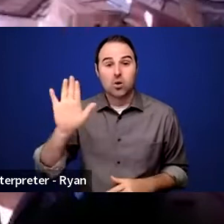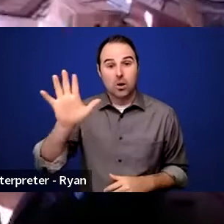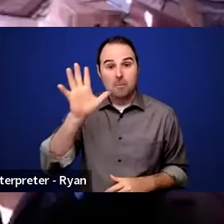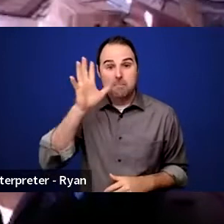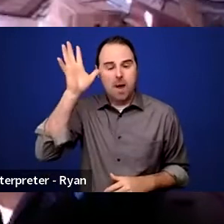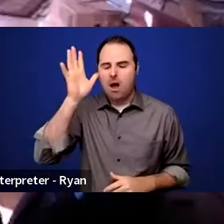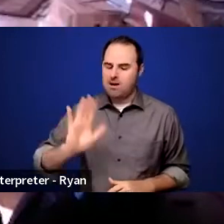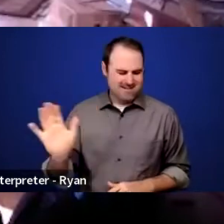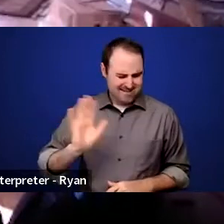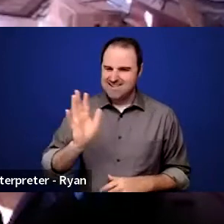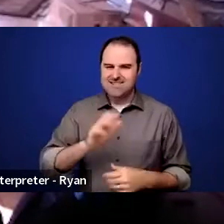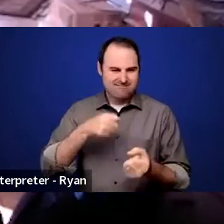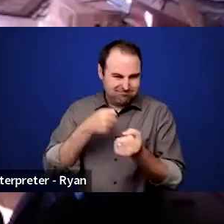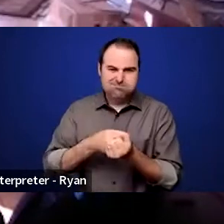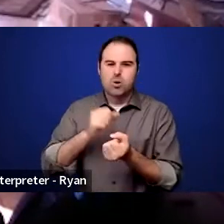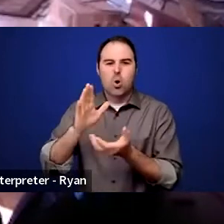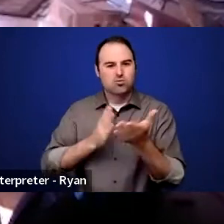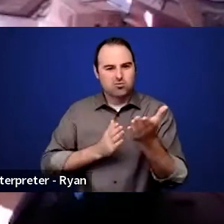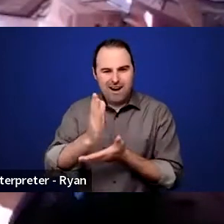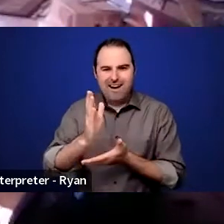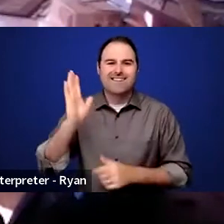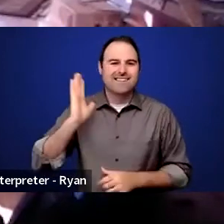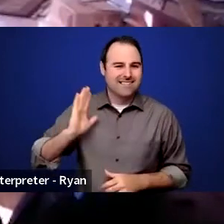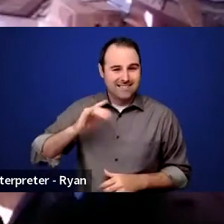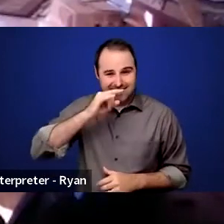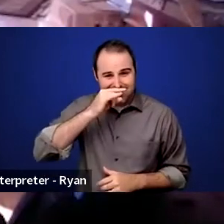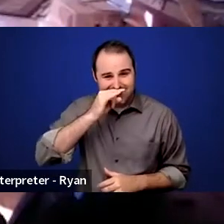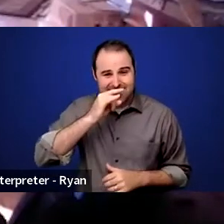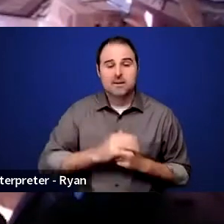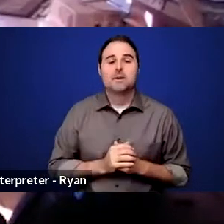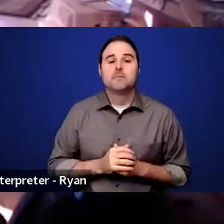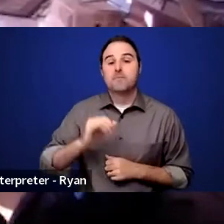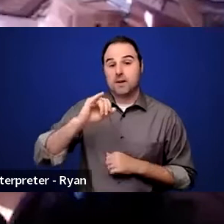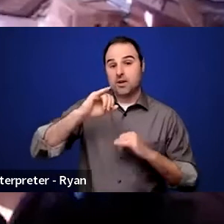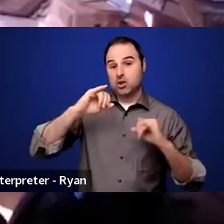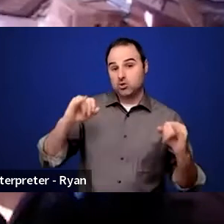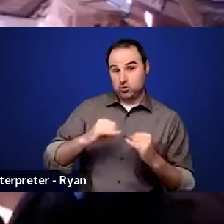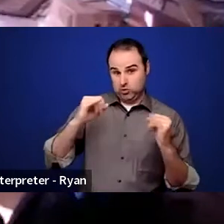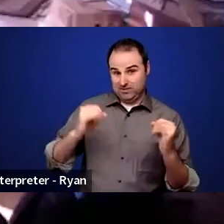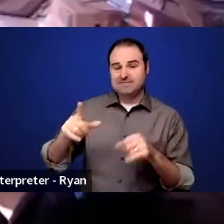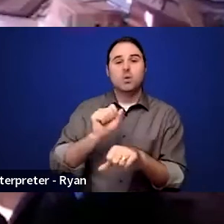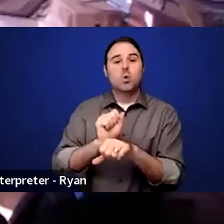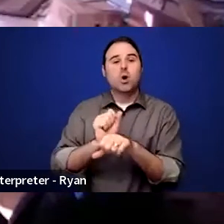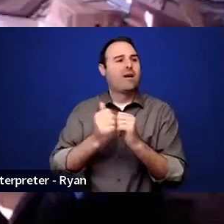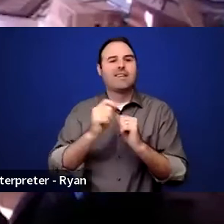for her rights as a child, but Judy soon determined that she, working collaboration with other disabled people,